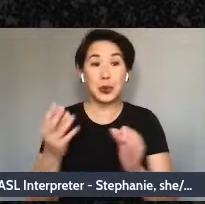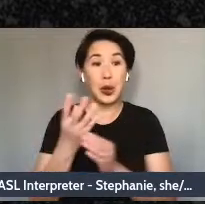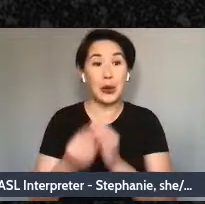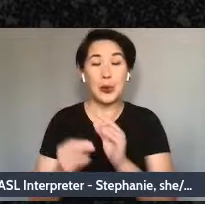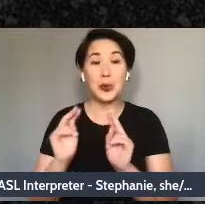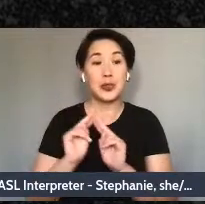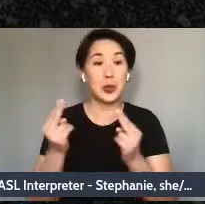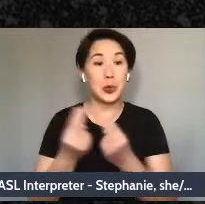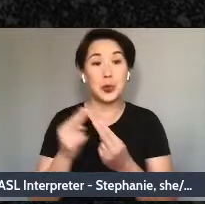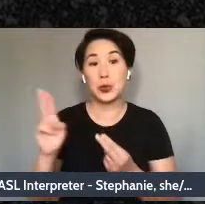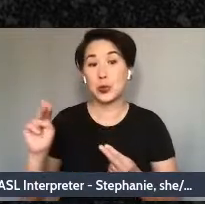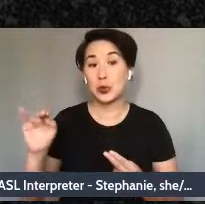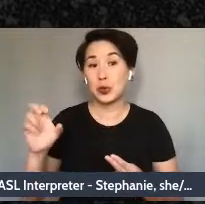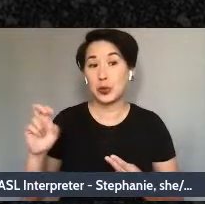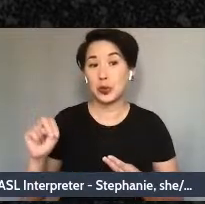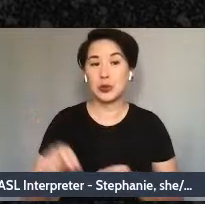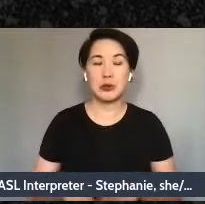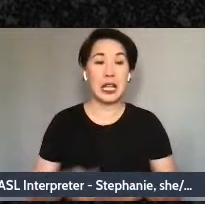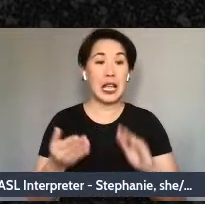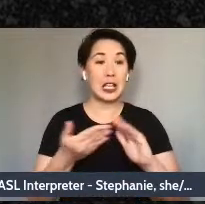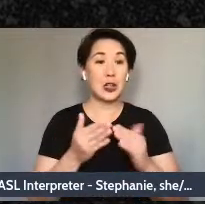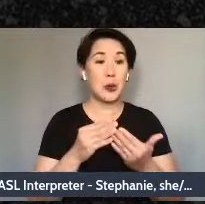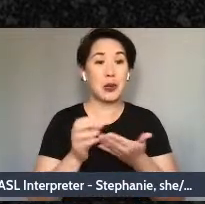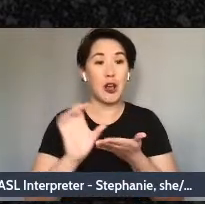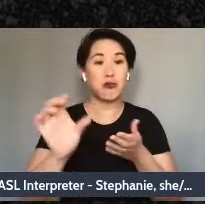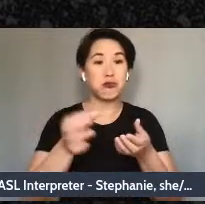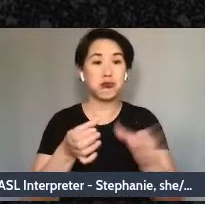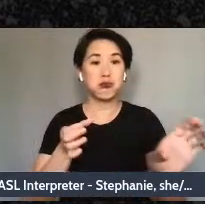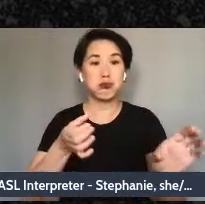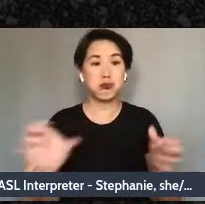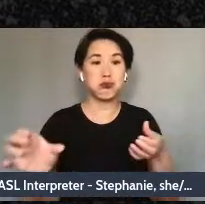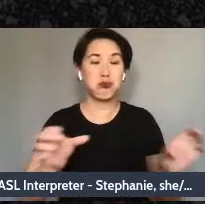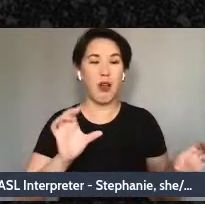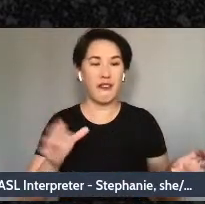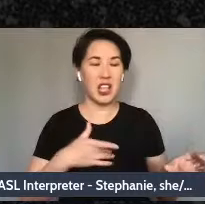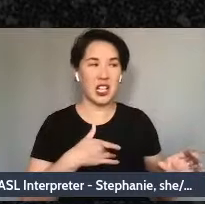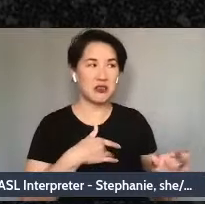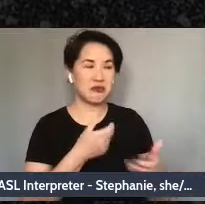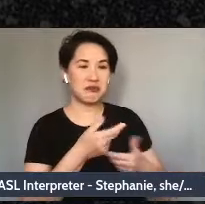Fragmented communities and distrust, you know, when all of these things